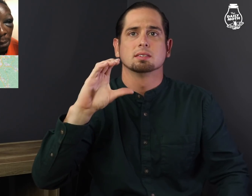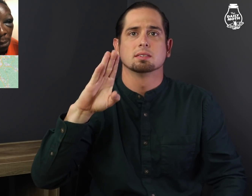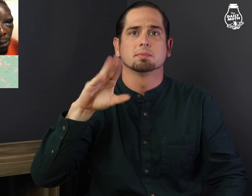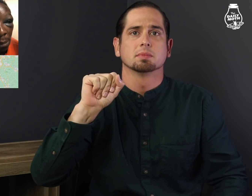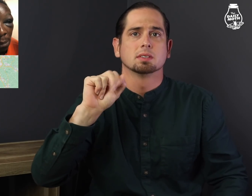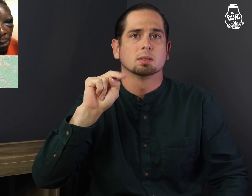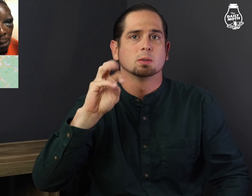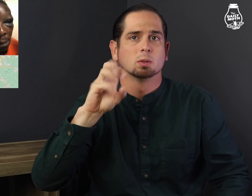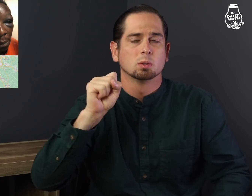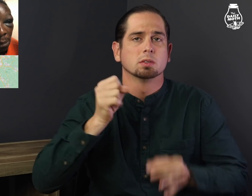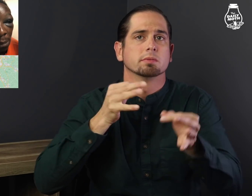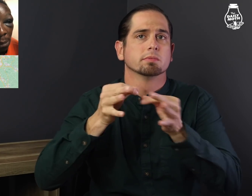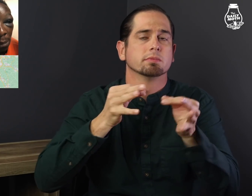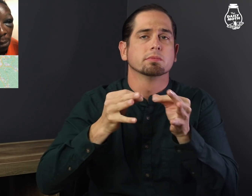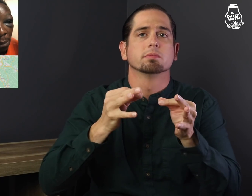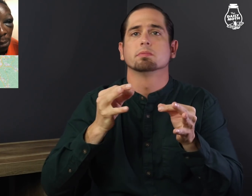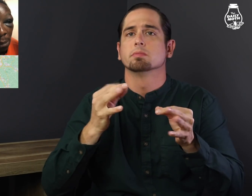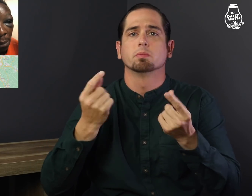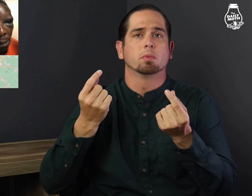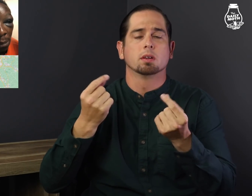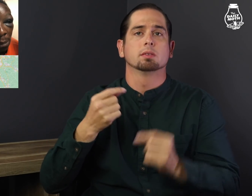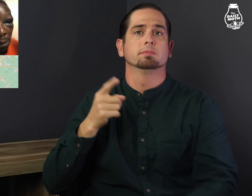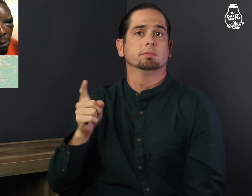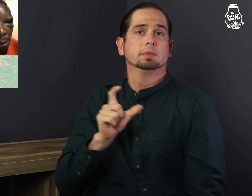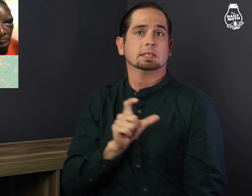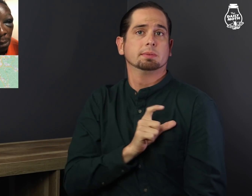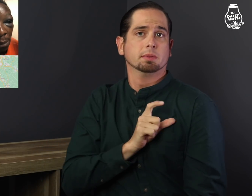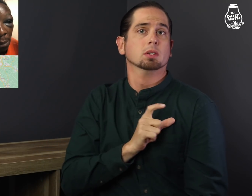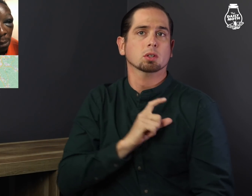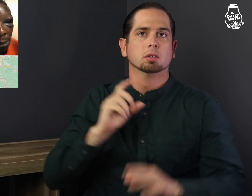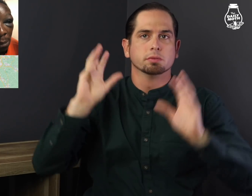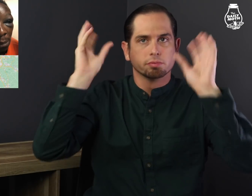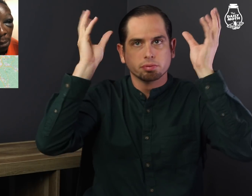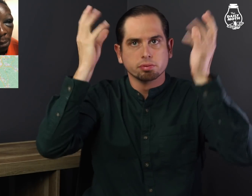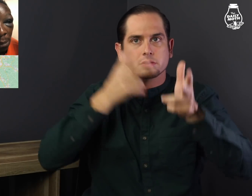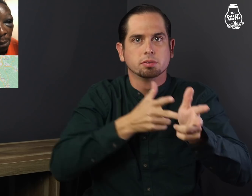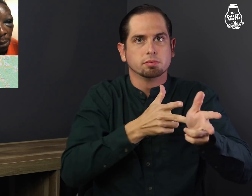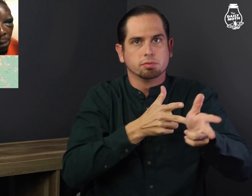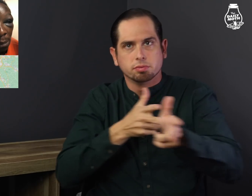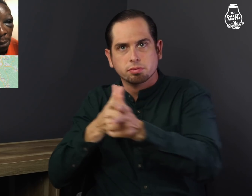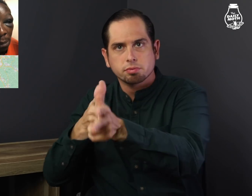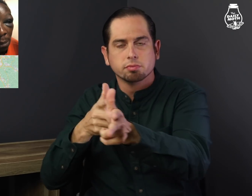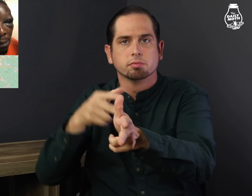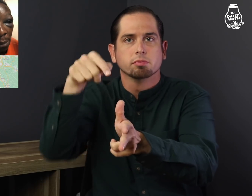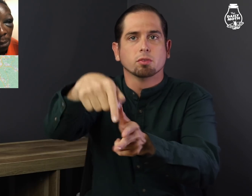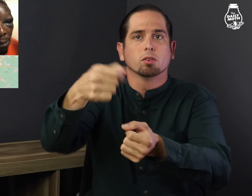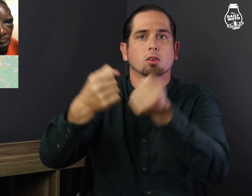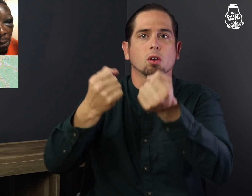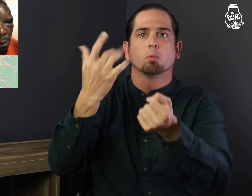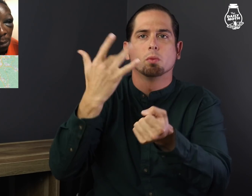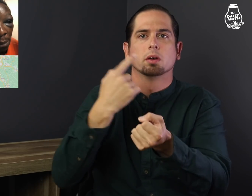CBS News explained that deputies pulled over a car for